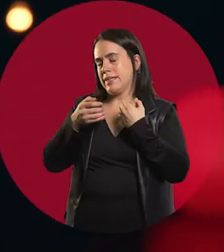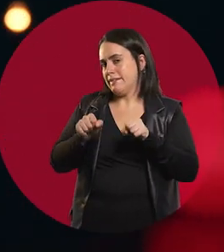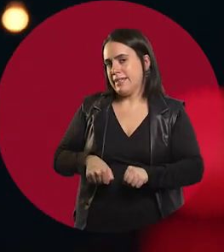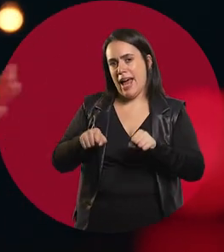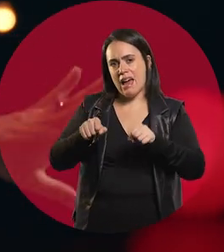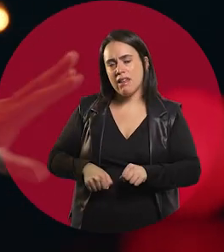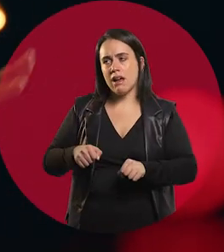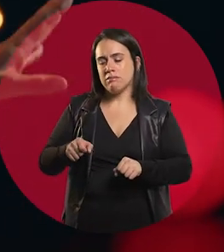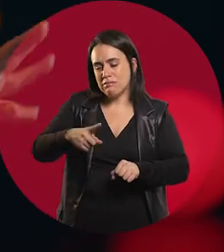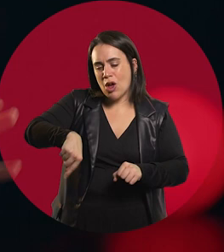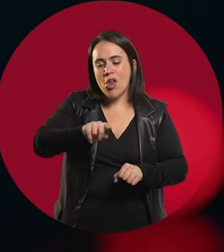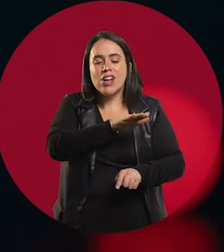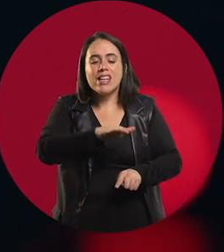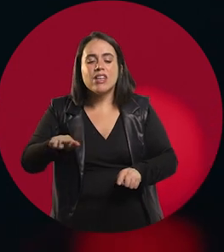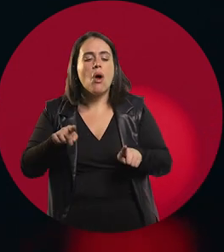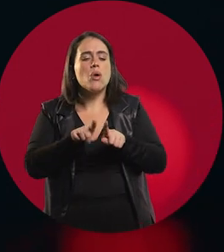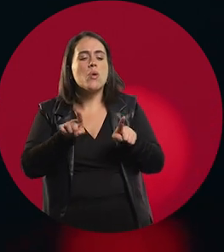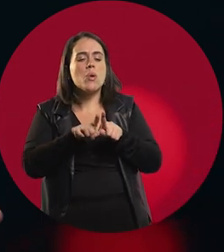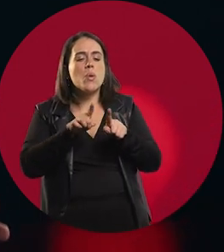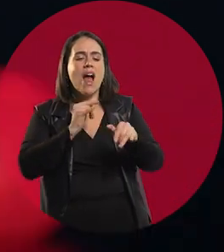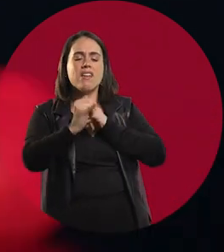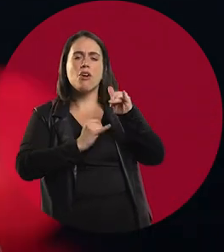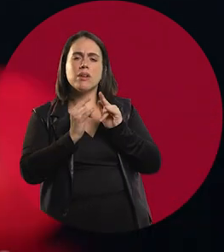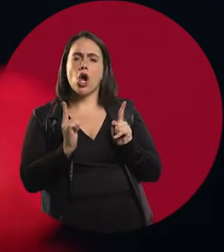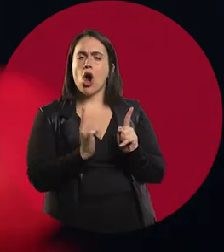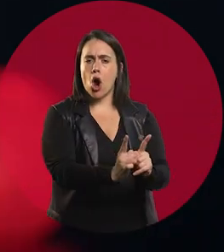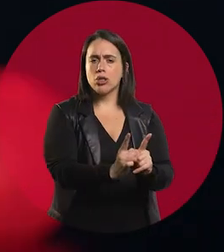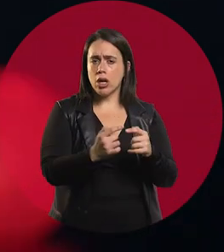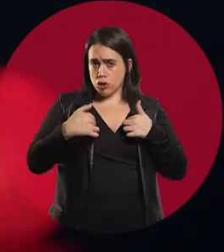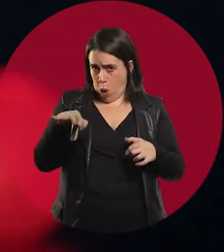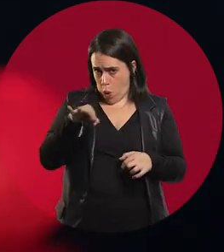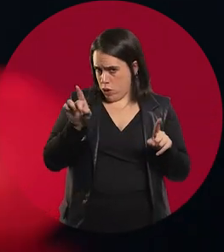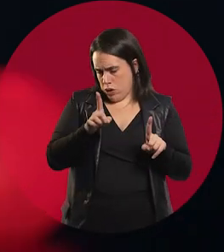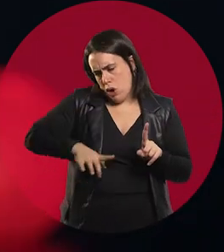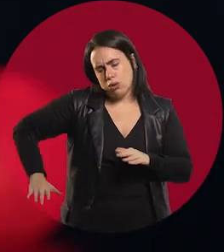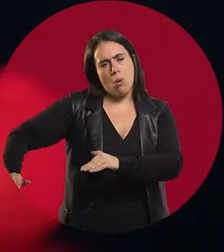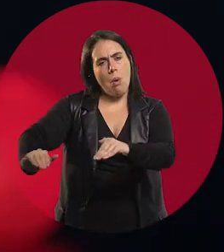They always wanted the children not to know too much about the things that went on. I don't mean in my house, but in general.